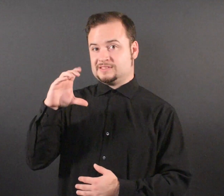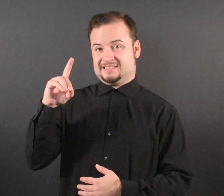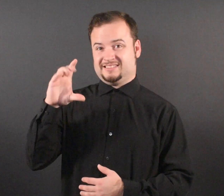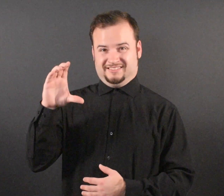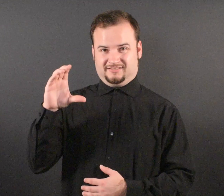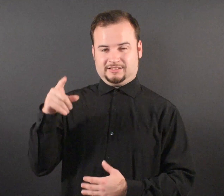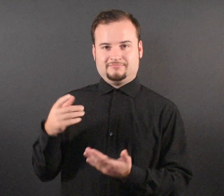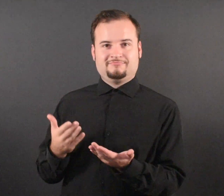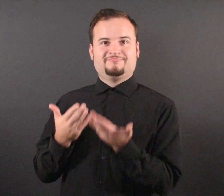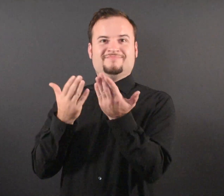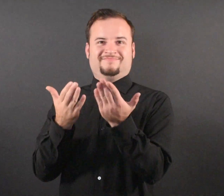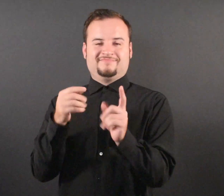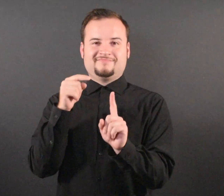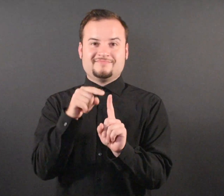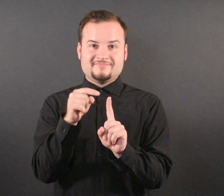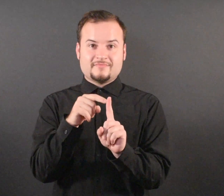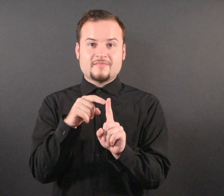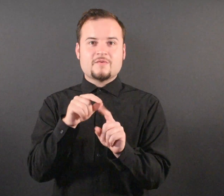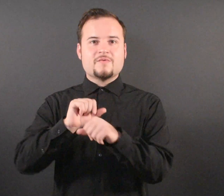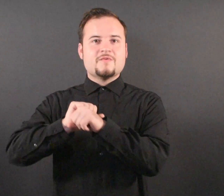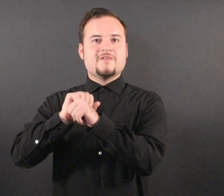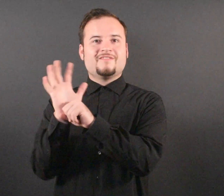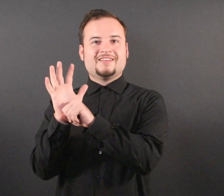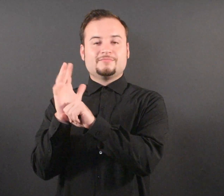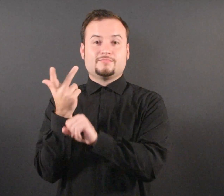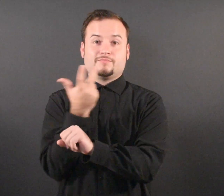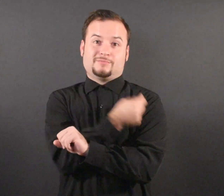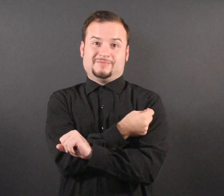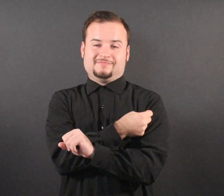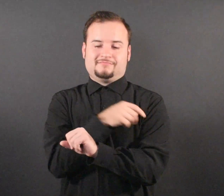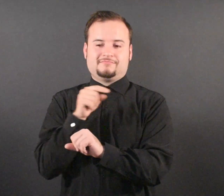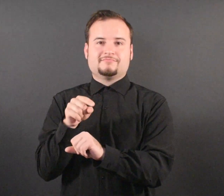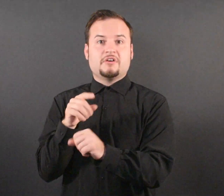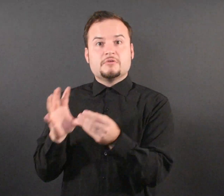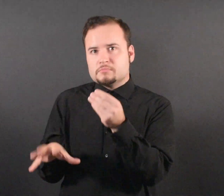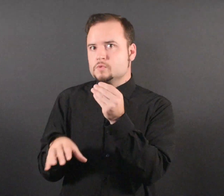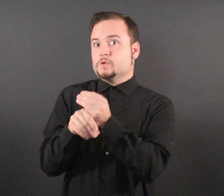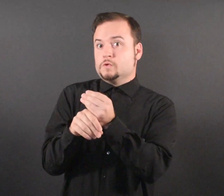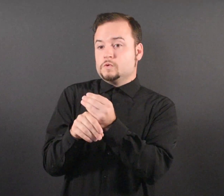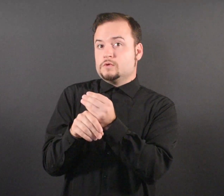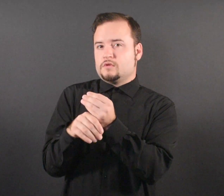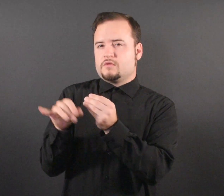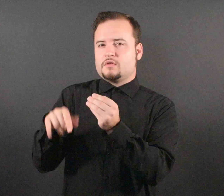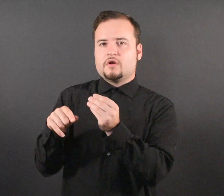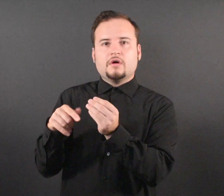CDC Recommends the First Updated COVID-19 Booster